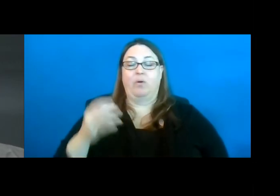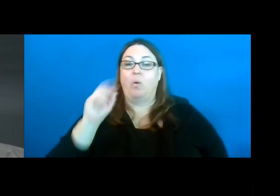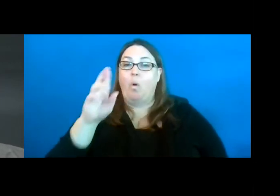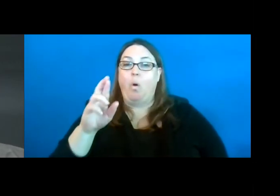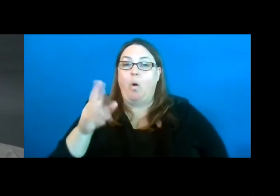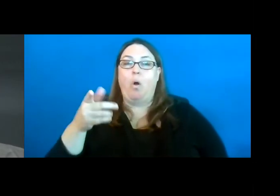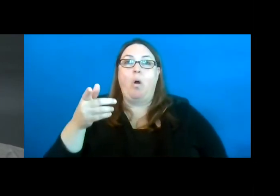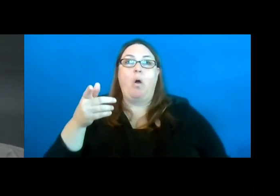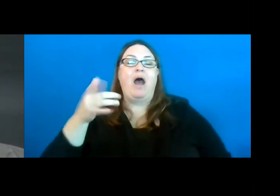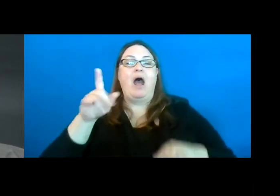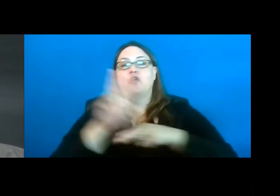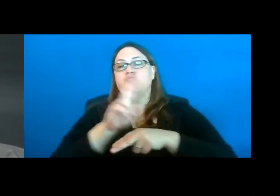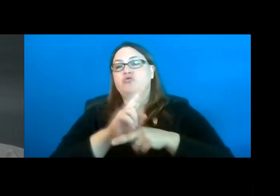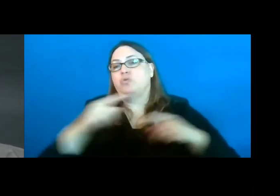chair user like Bryan.